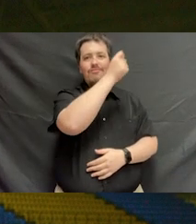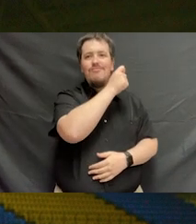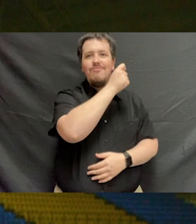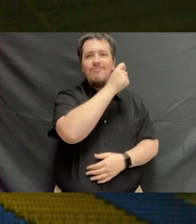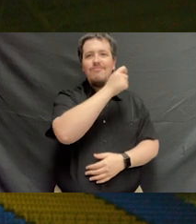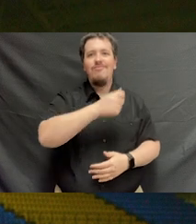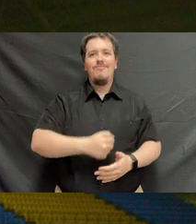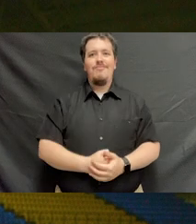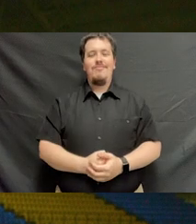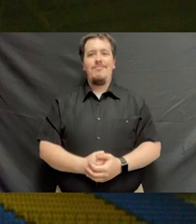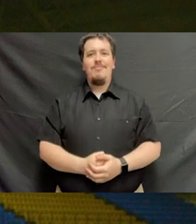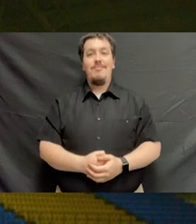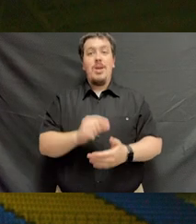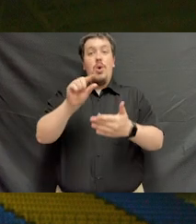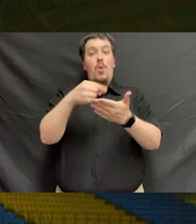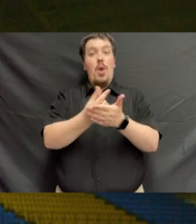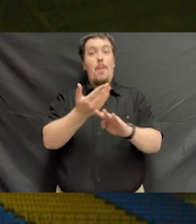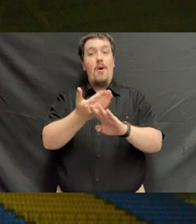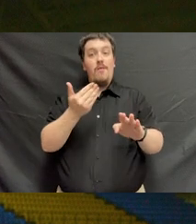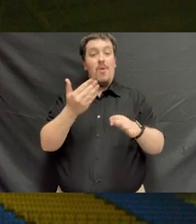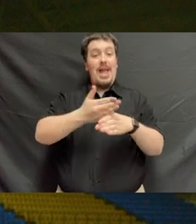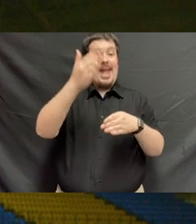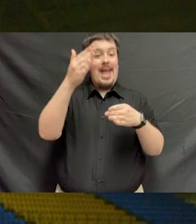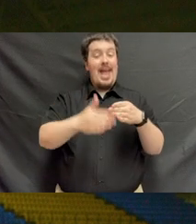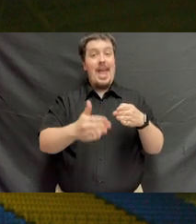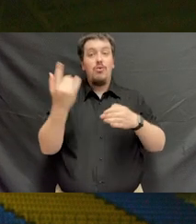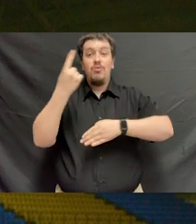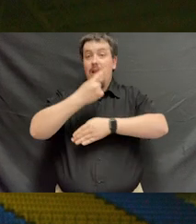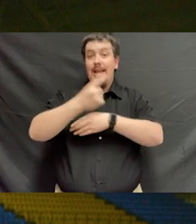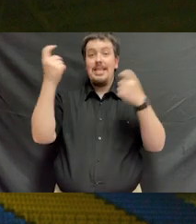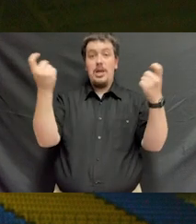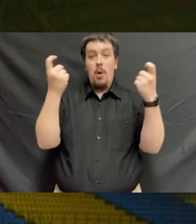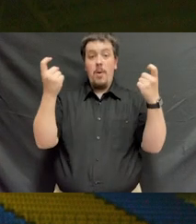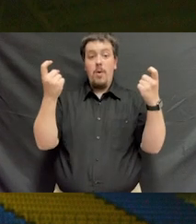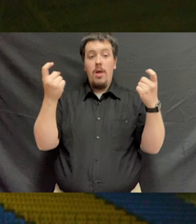from the right to the left side of your mortar board. Graduates, before we bring today's ceremony to a close,